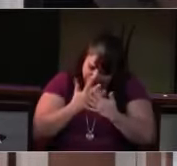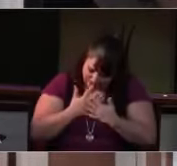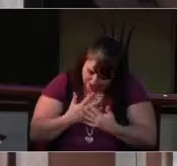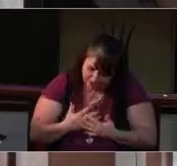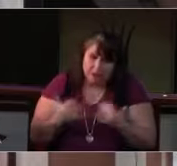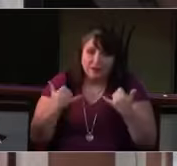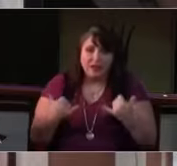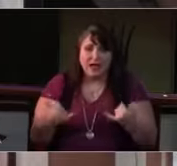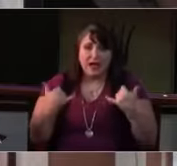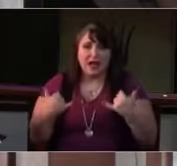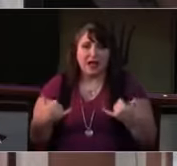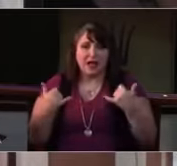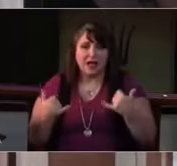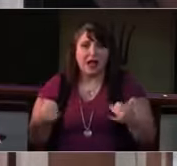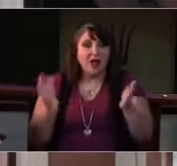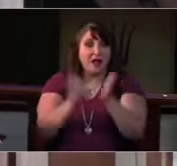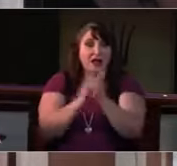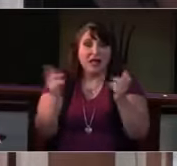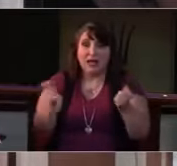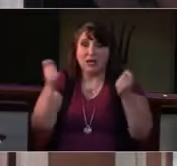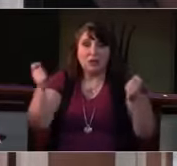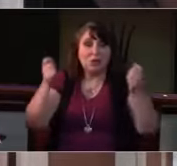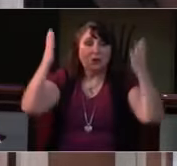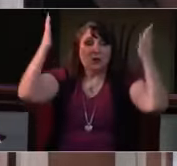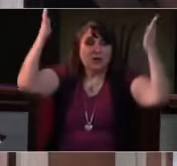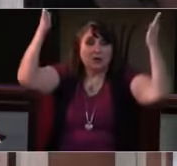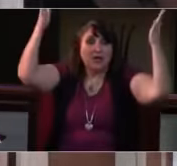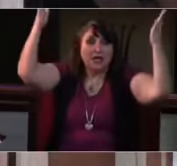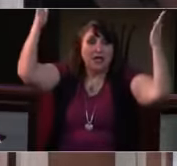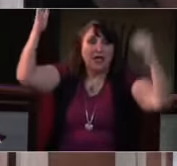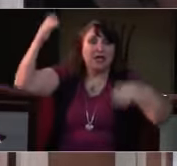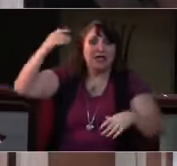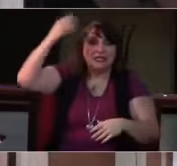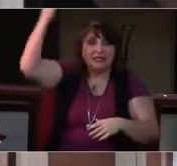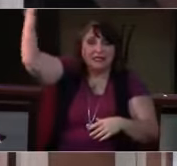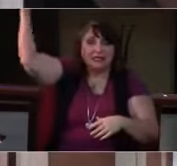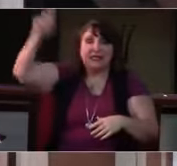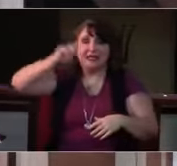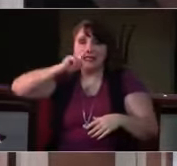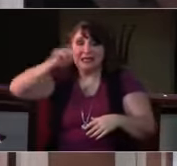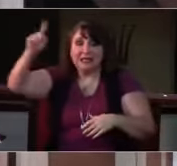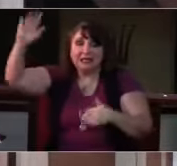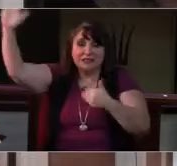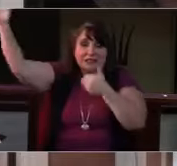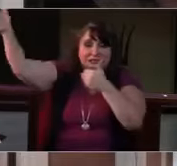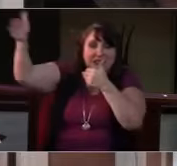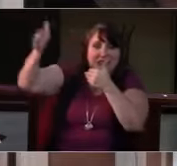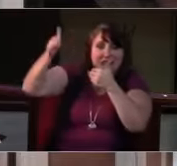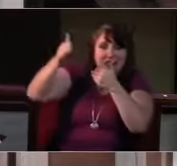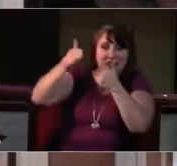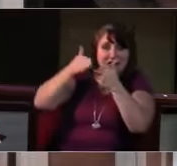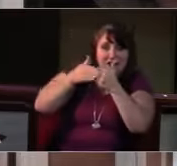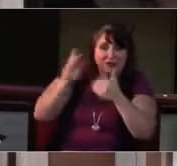"Jesus out of ev'ry nation